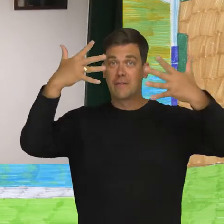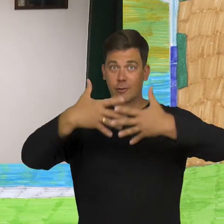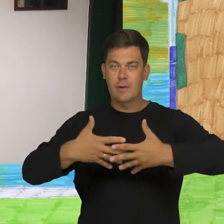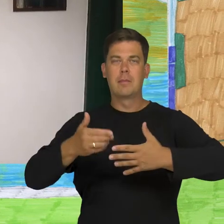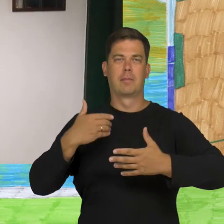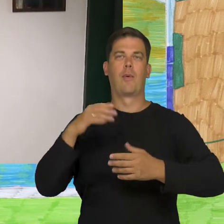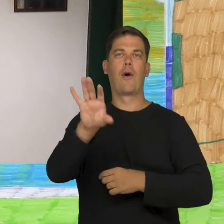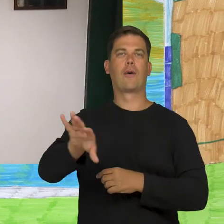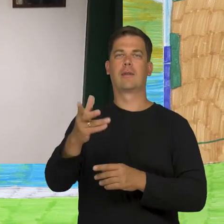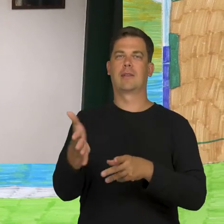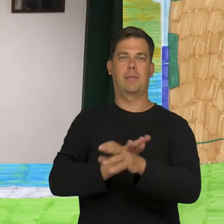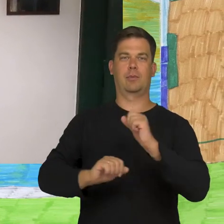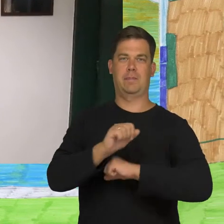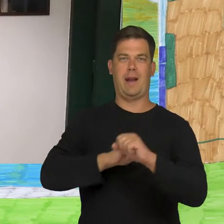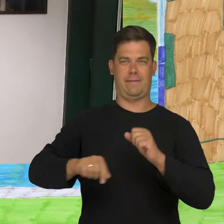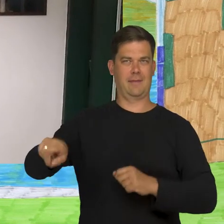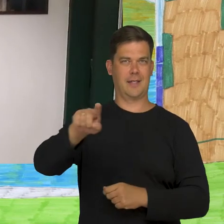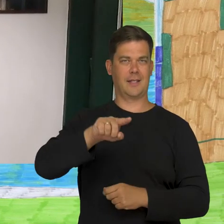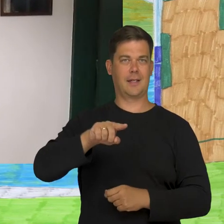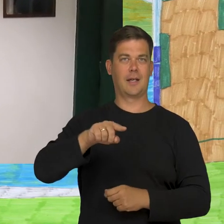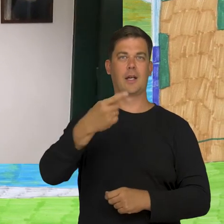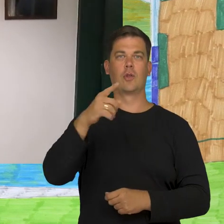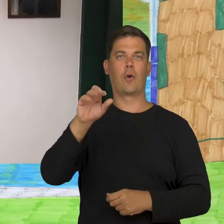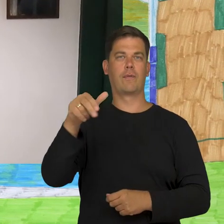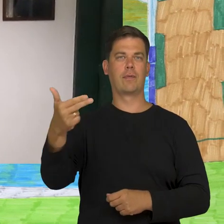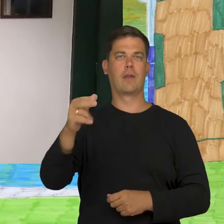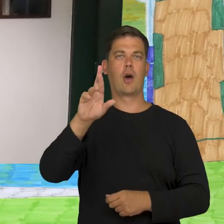In the evening, we watched an episode about people with disabilities: "Down the road",